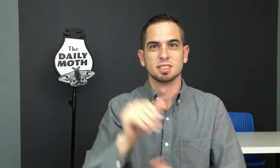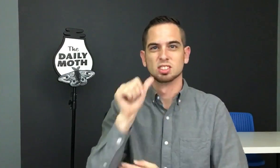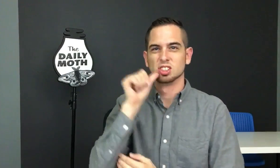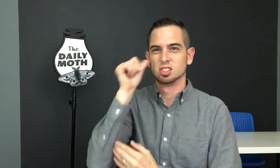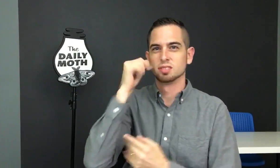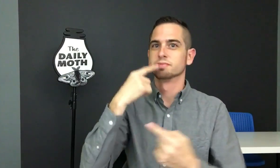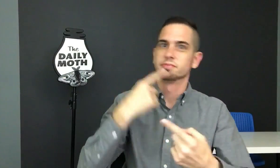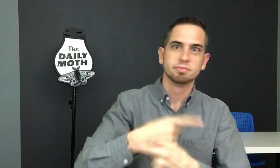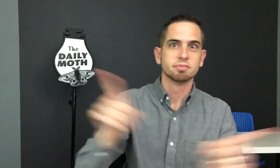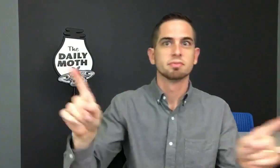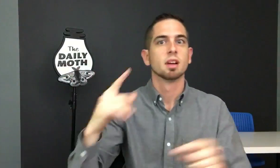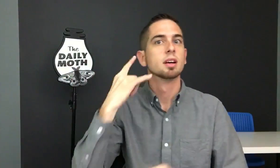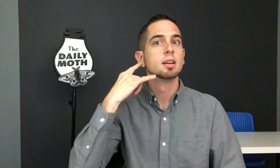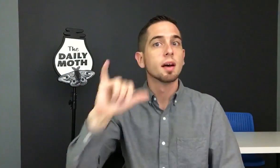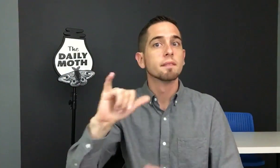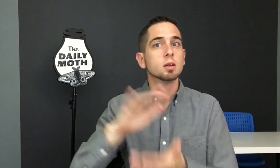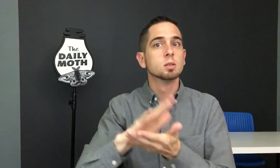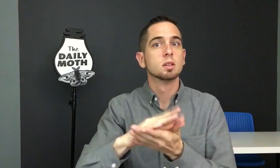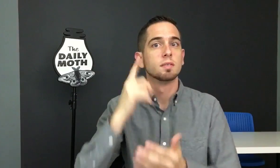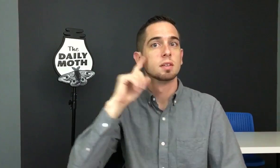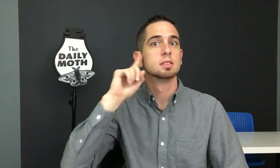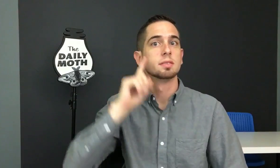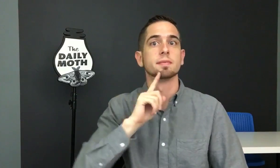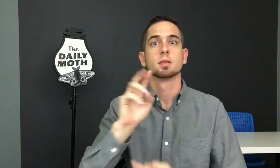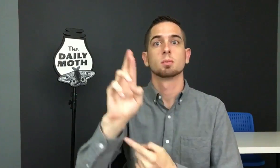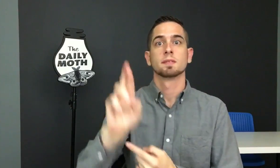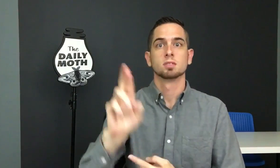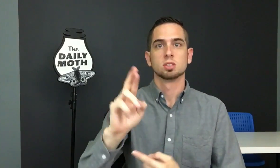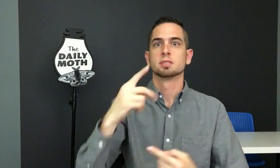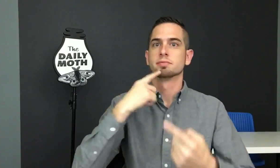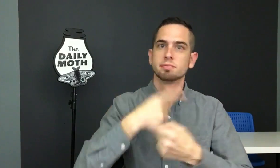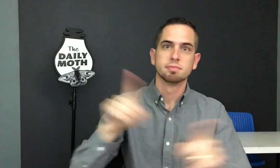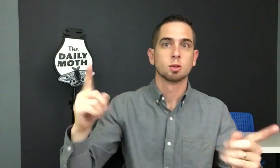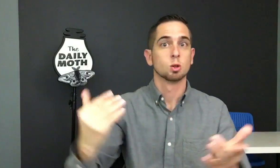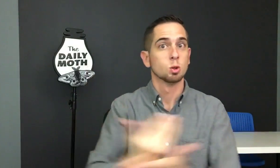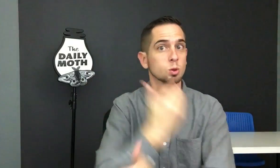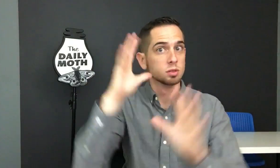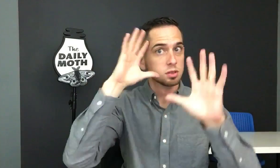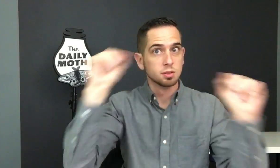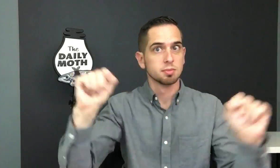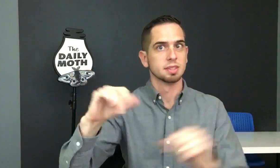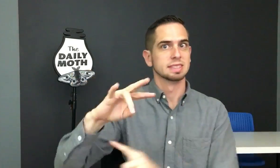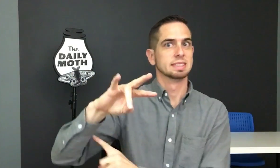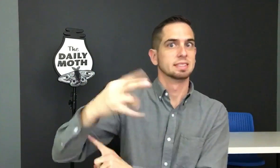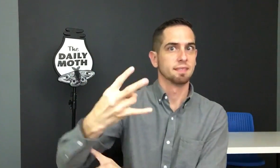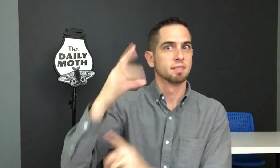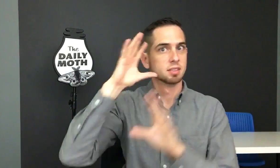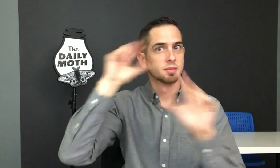Yesterday CSD Riverside announced they had a new superintendent (the 7th)